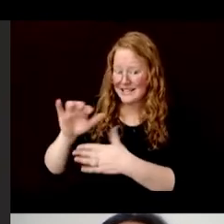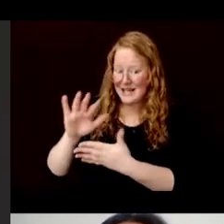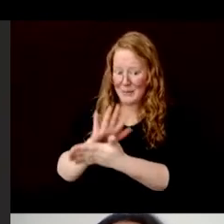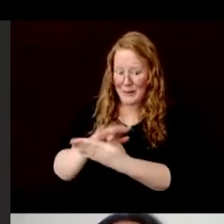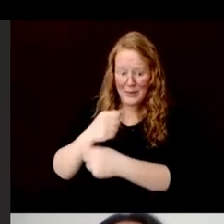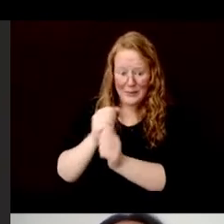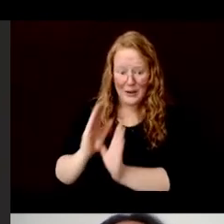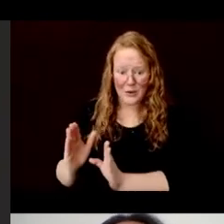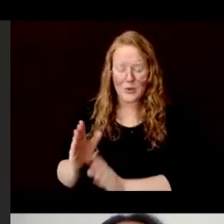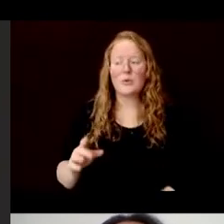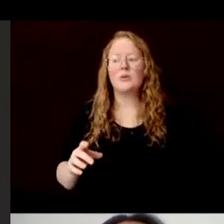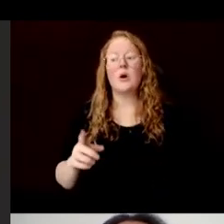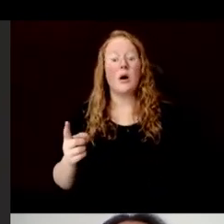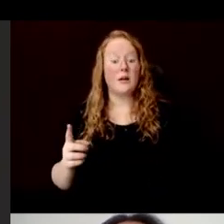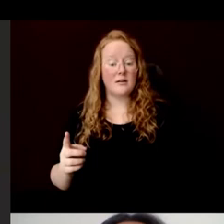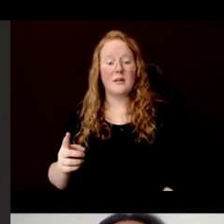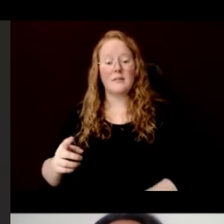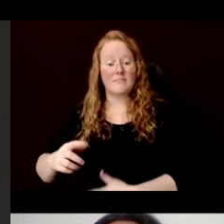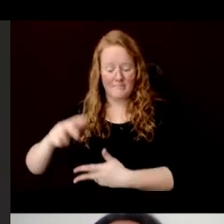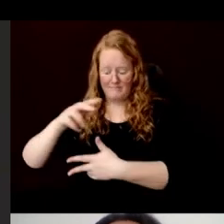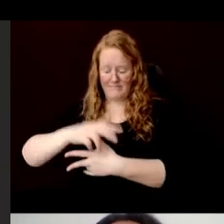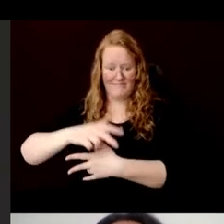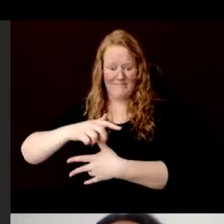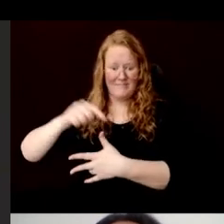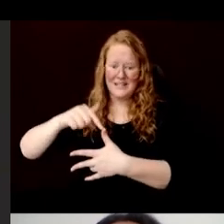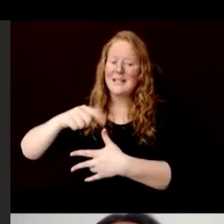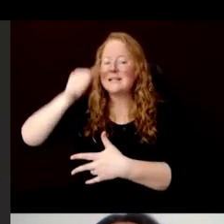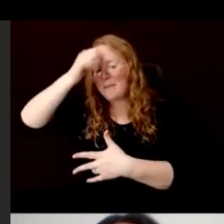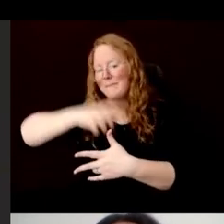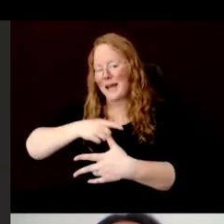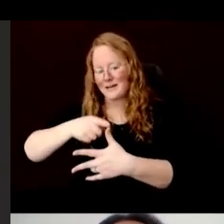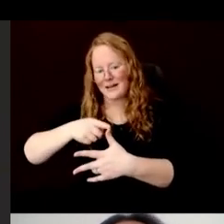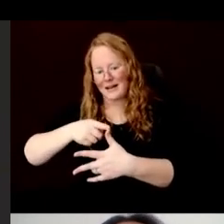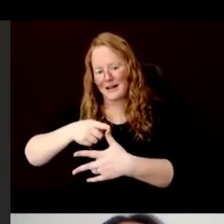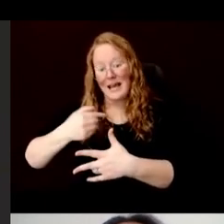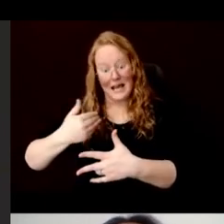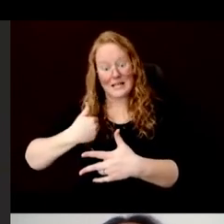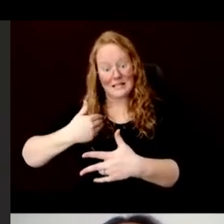He has one son, and he intends to pass it on to him.